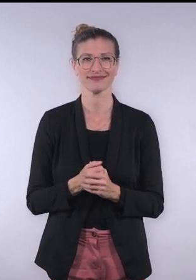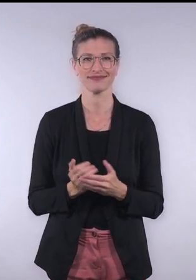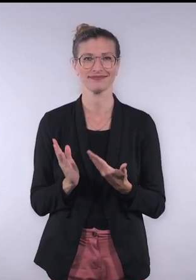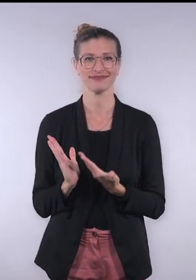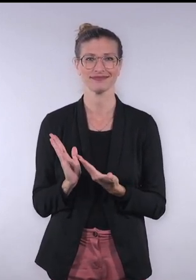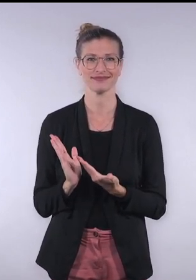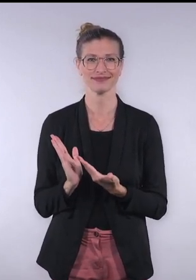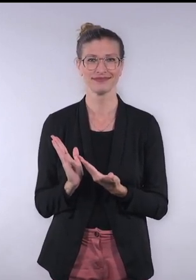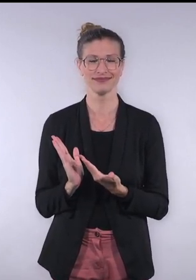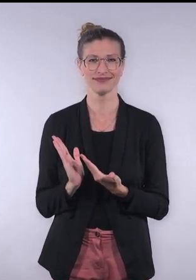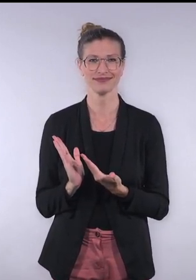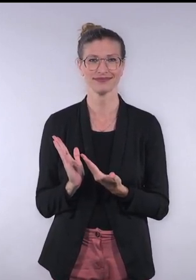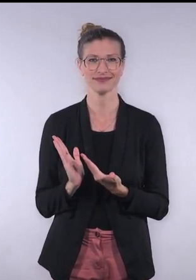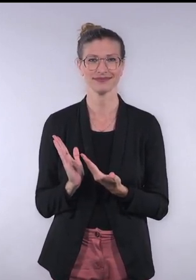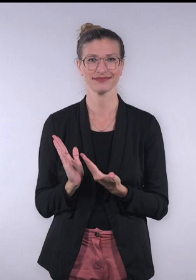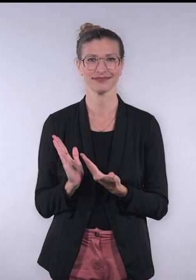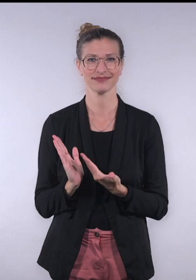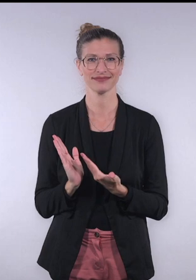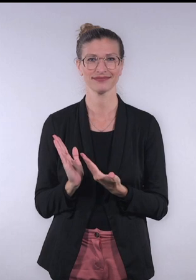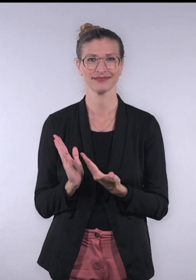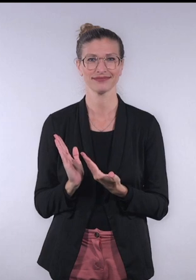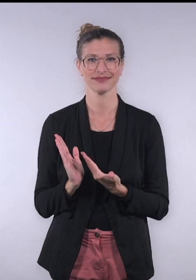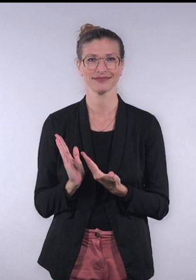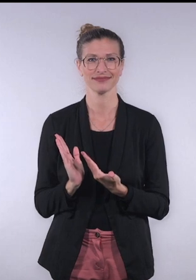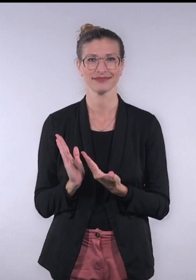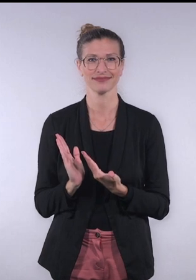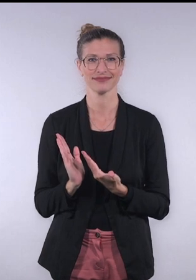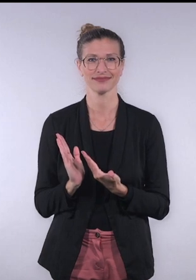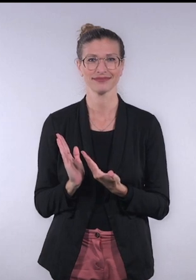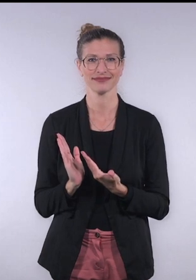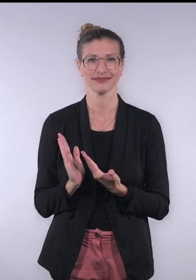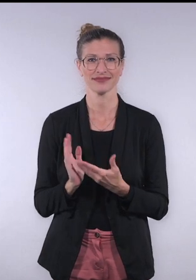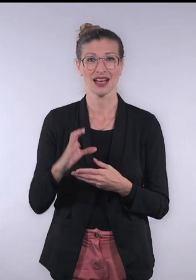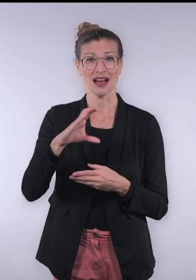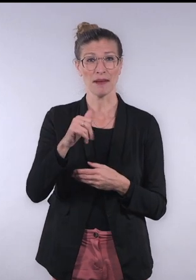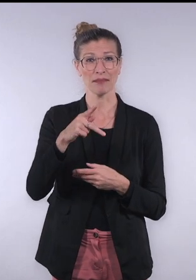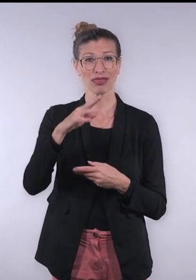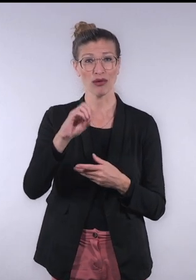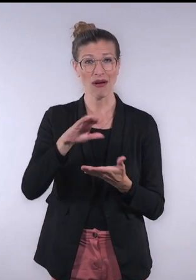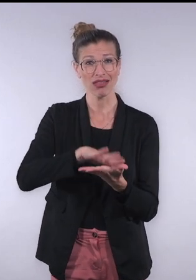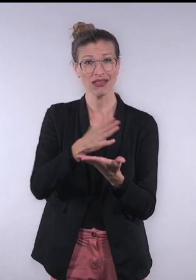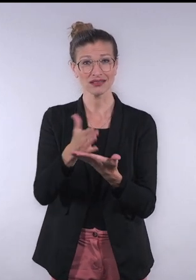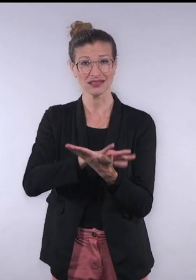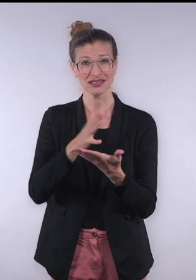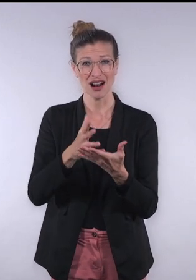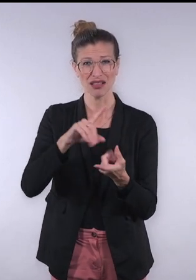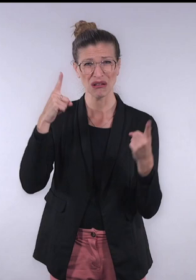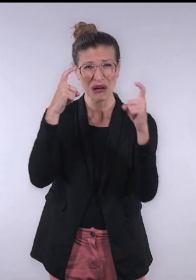capito presented by Paul Anton Mayer Chief Digital Officer. capito translates complex German language information